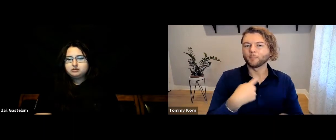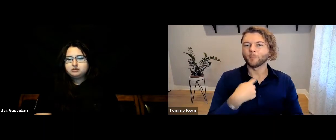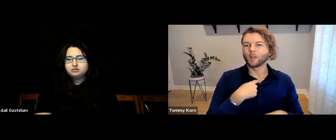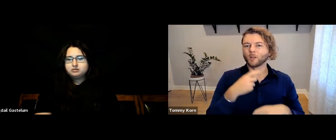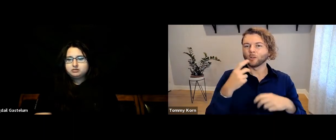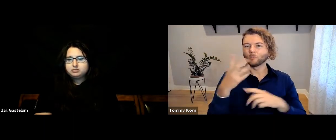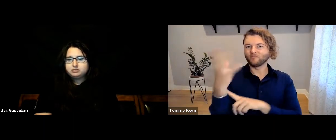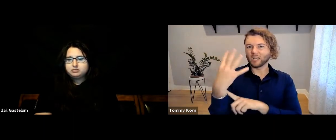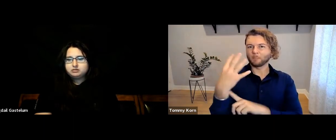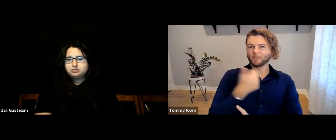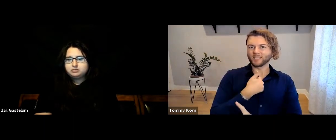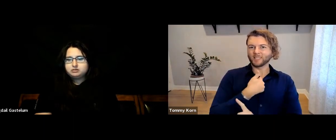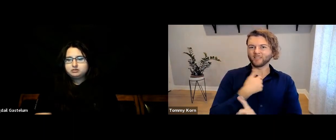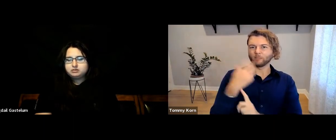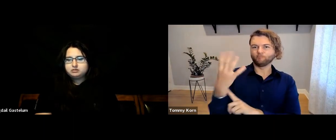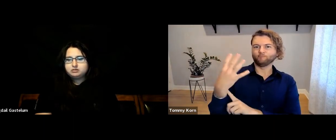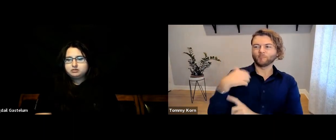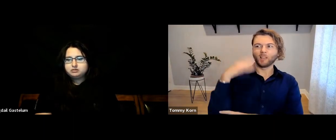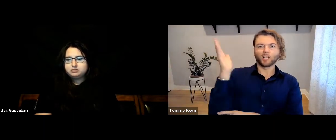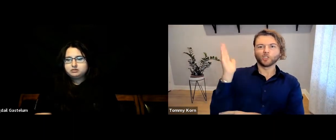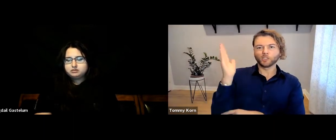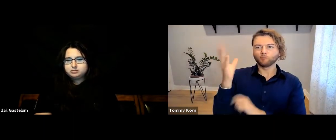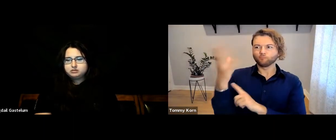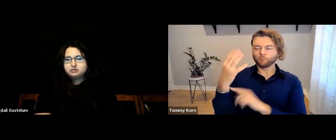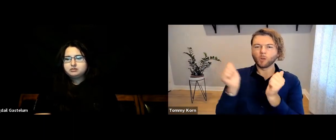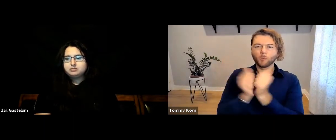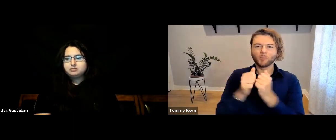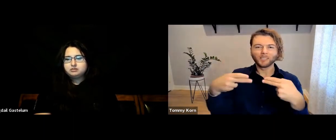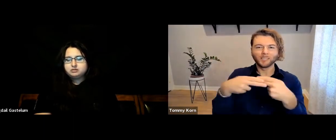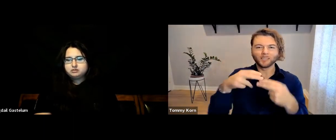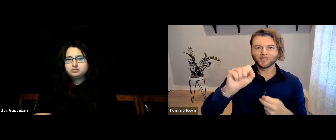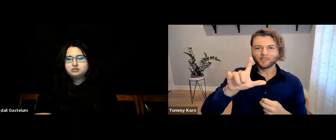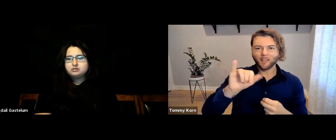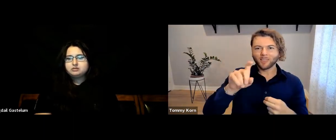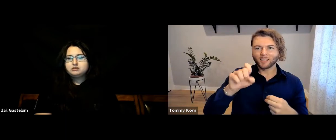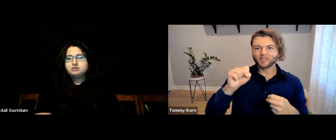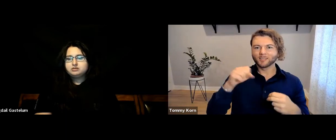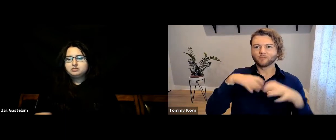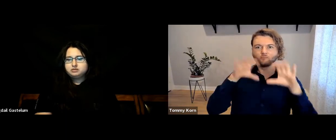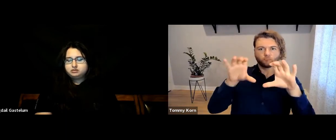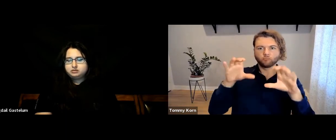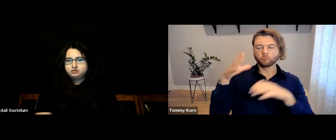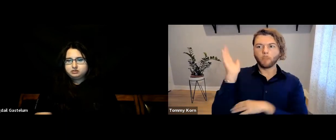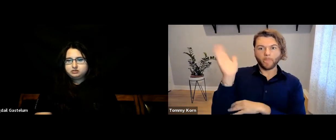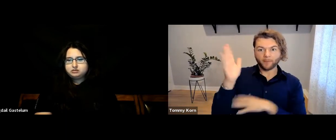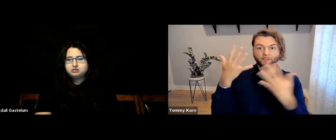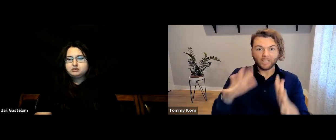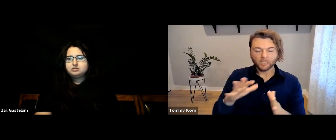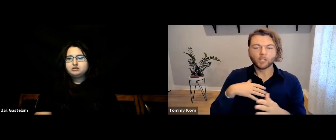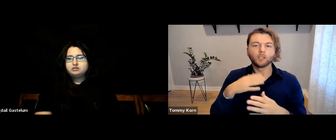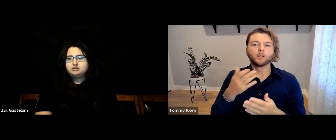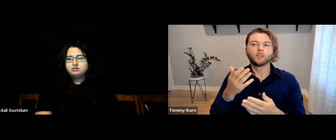I film myself lecturing with slides beside me.